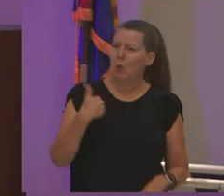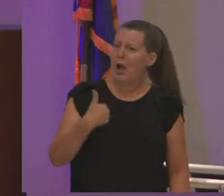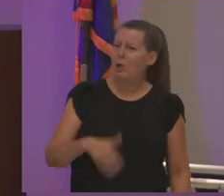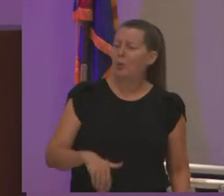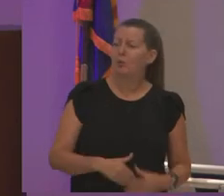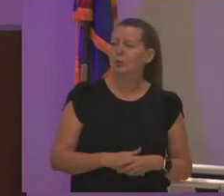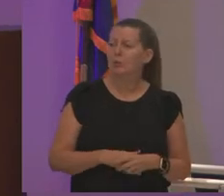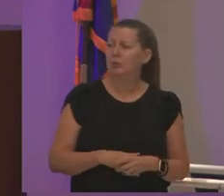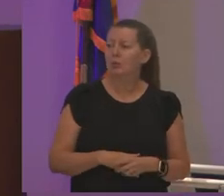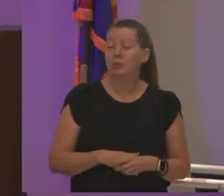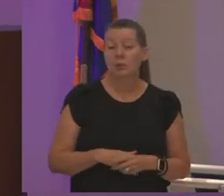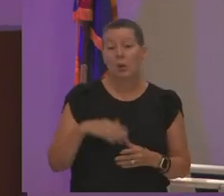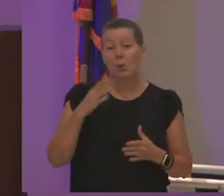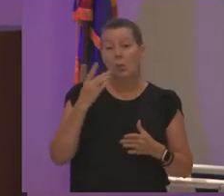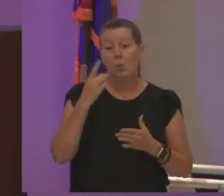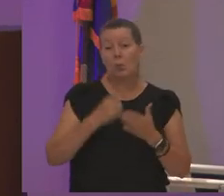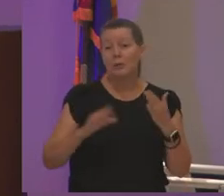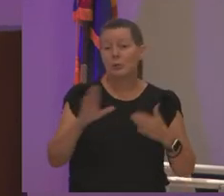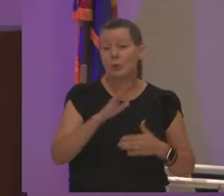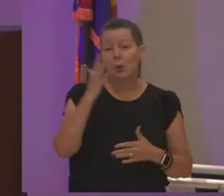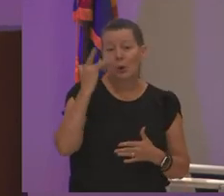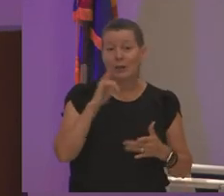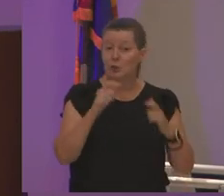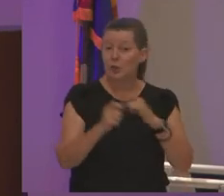so what's your why is it to change higher education that's my